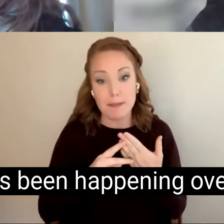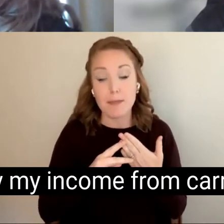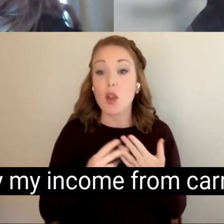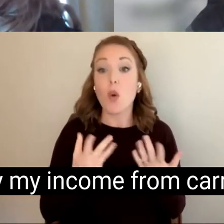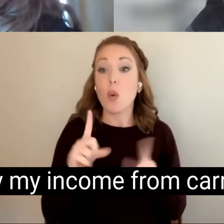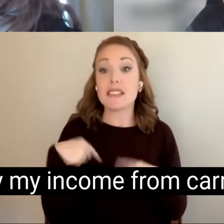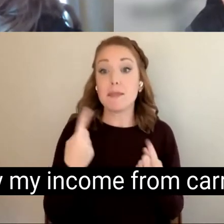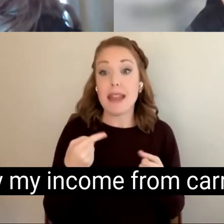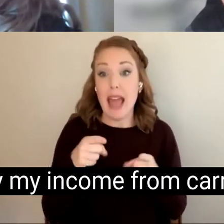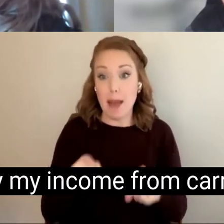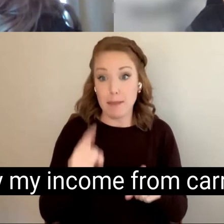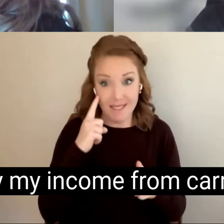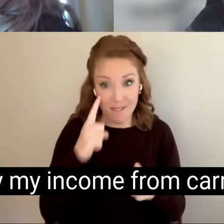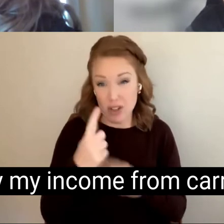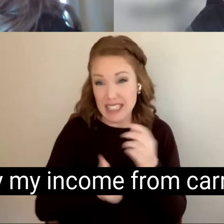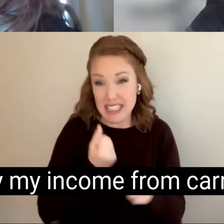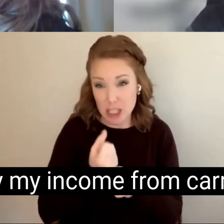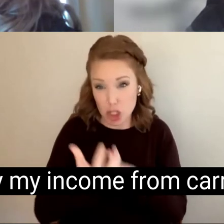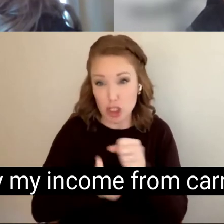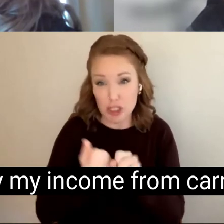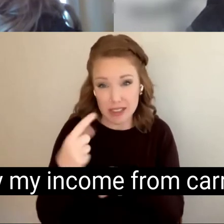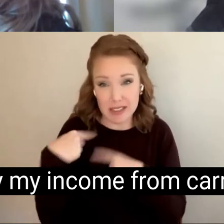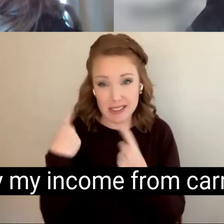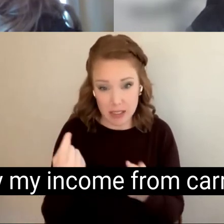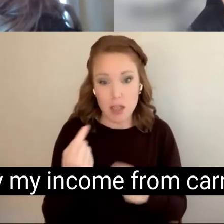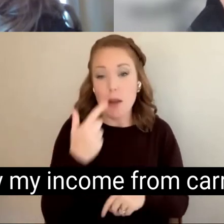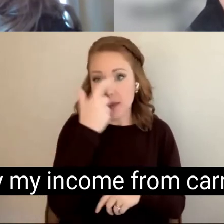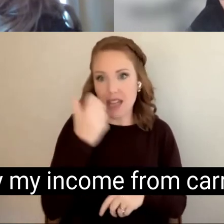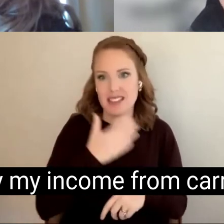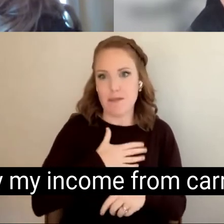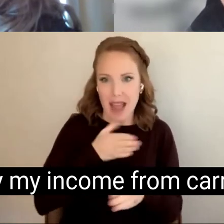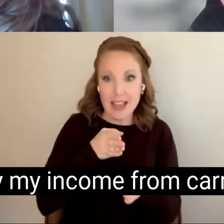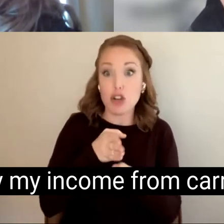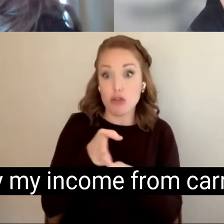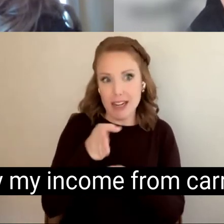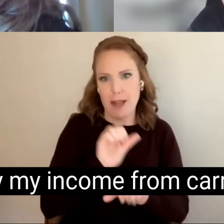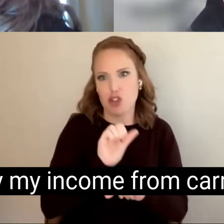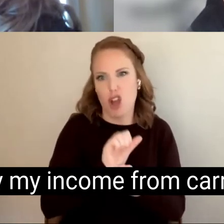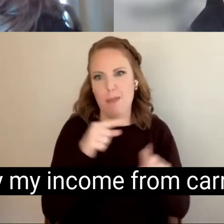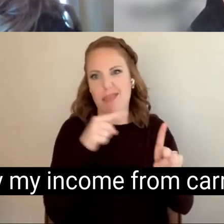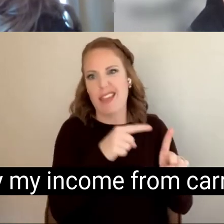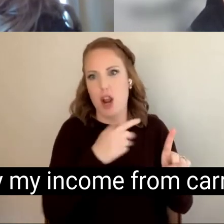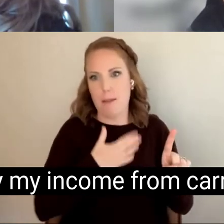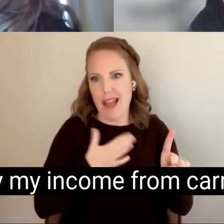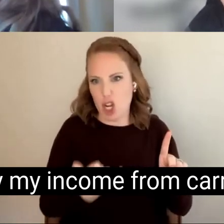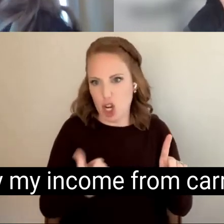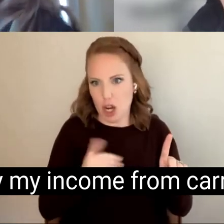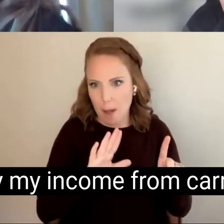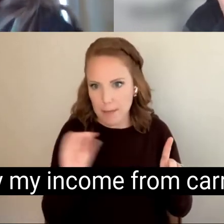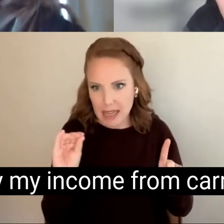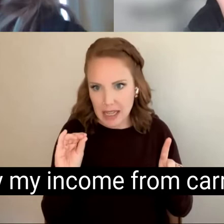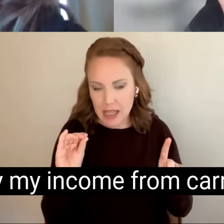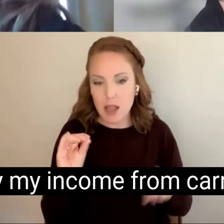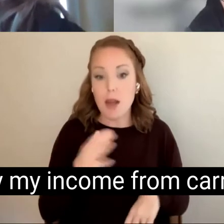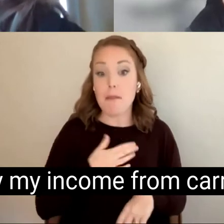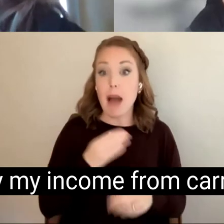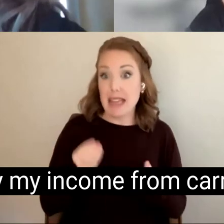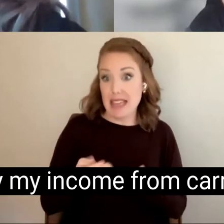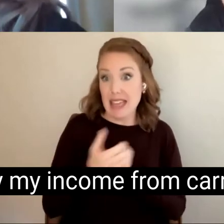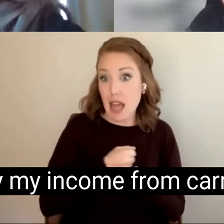due to my my income from carrier waves